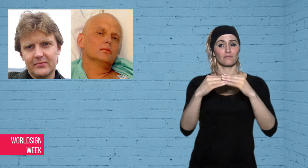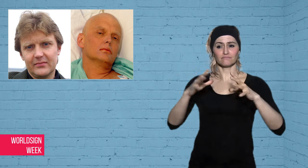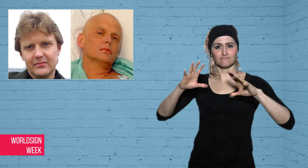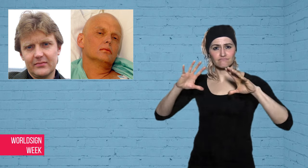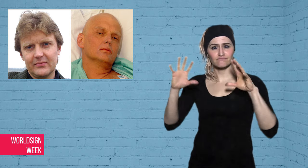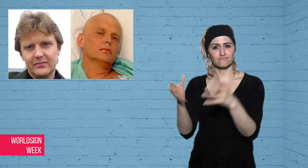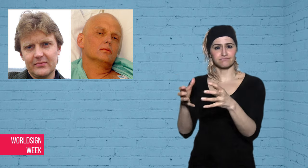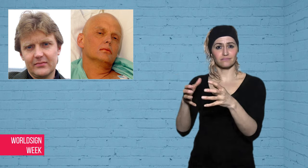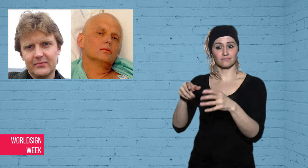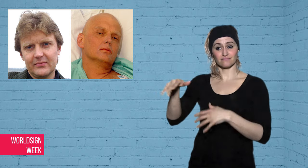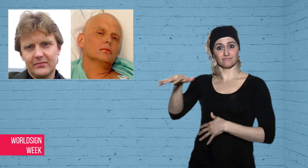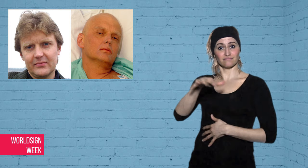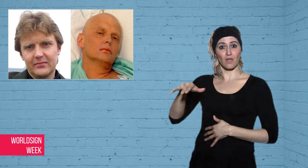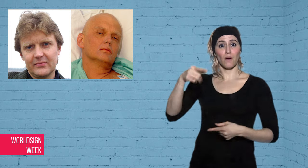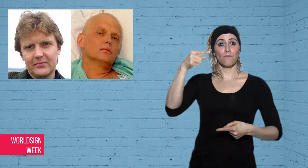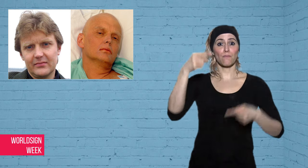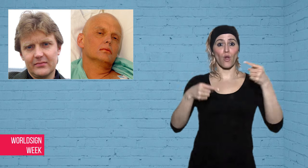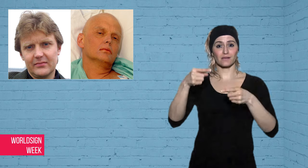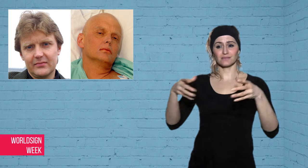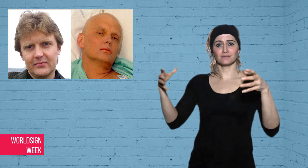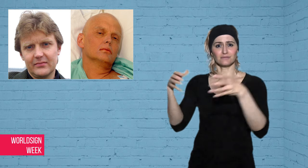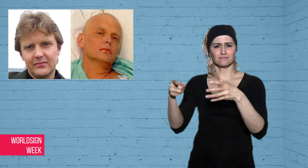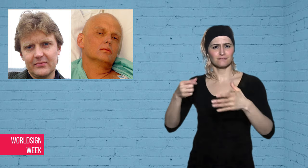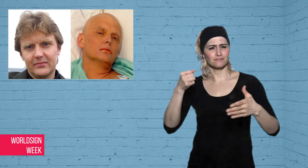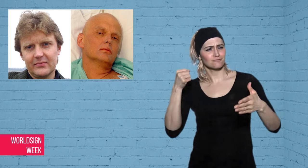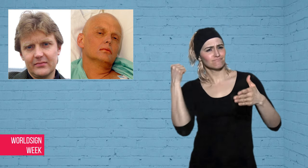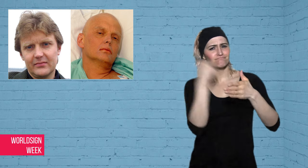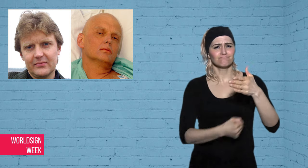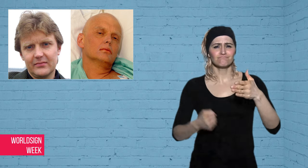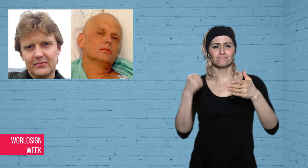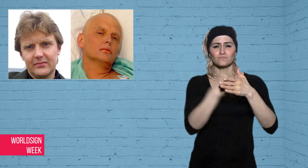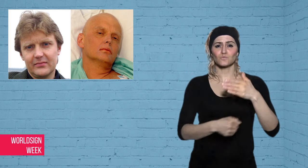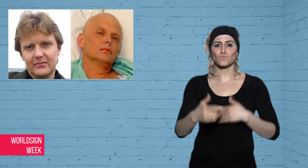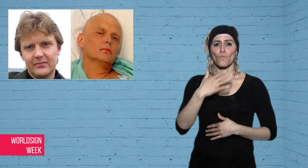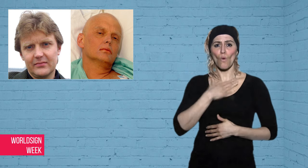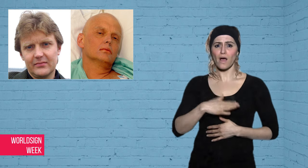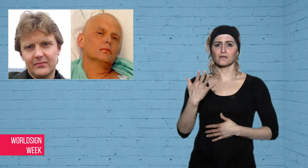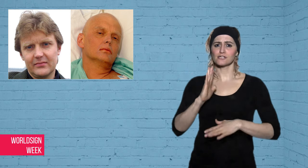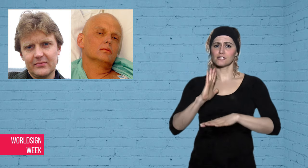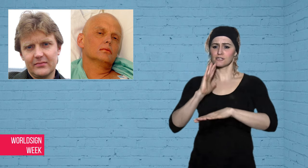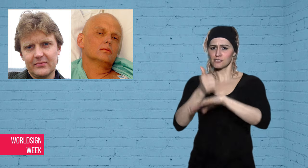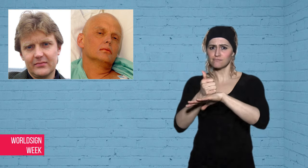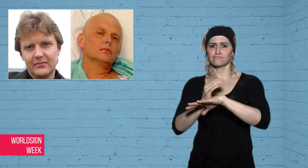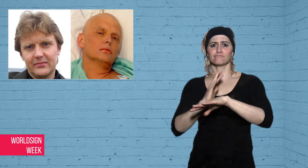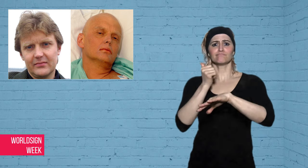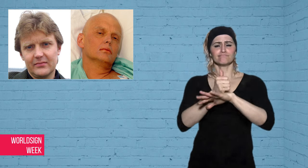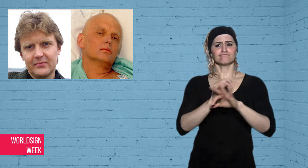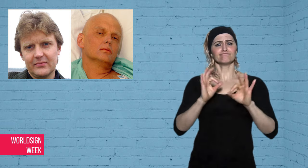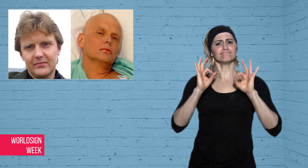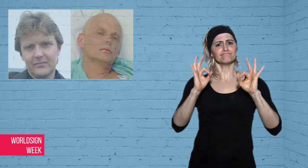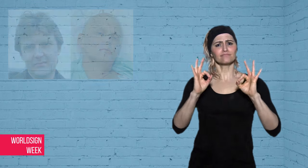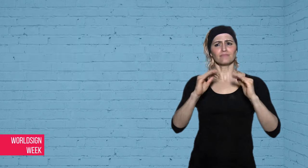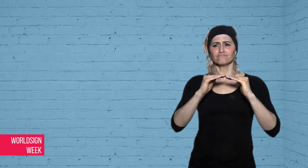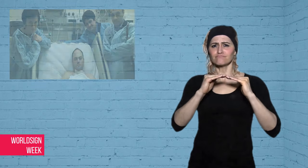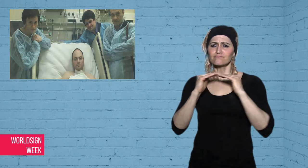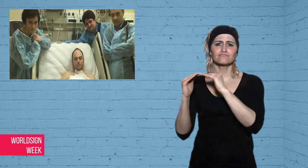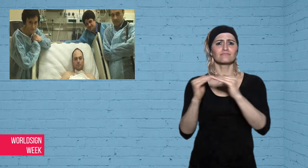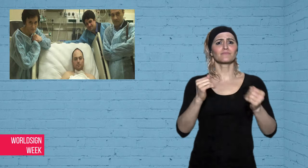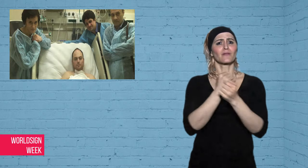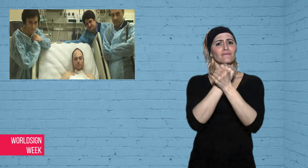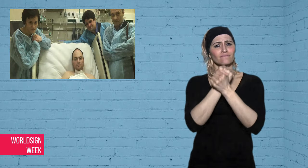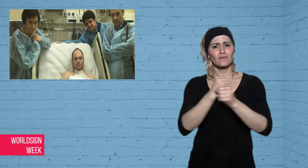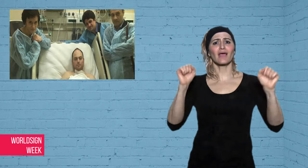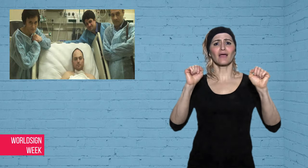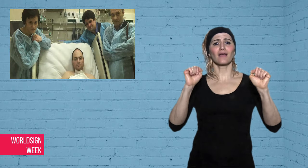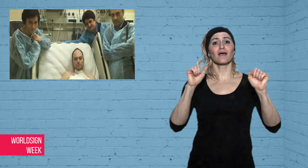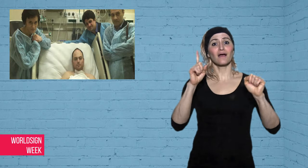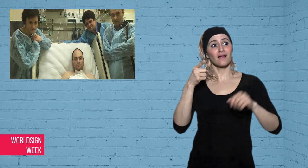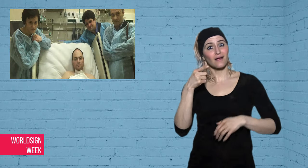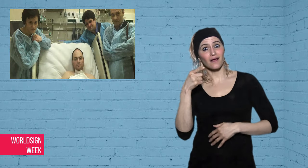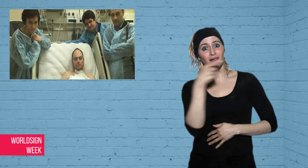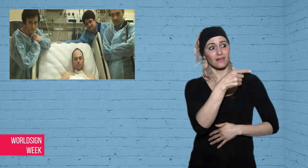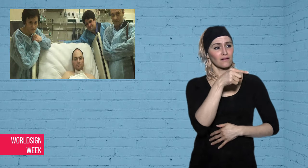authoritarian Russian government.